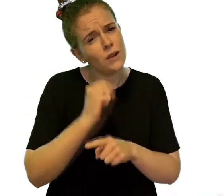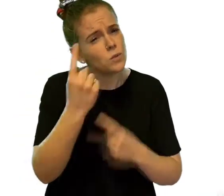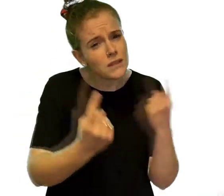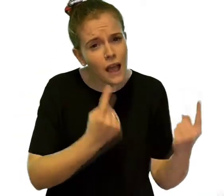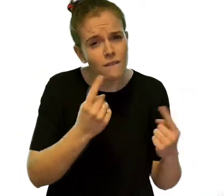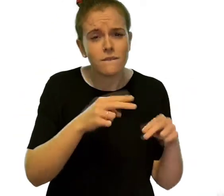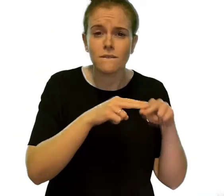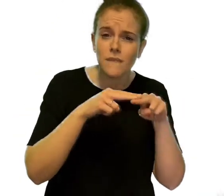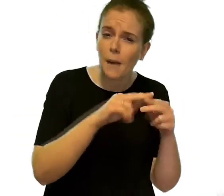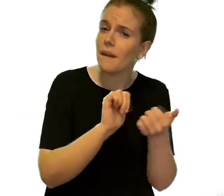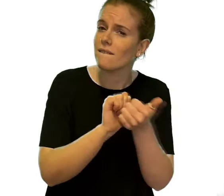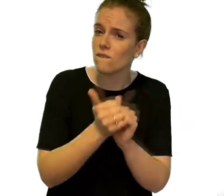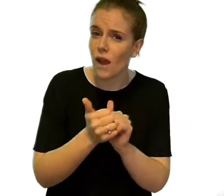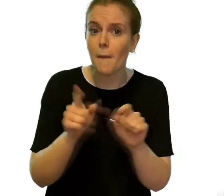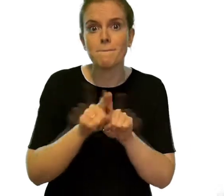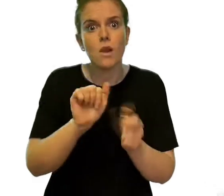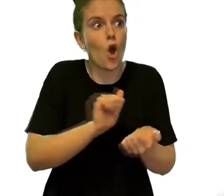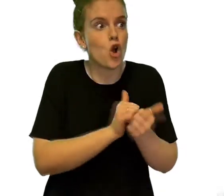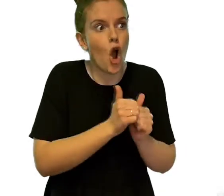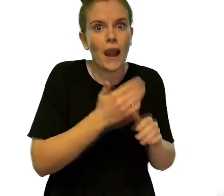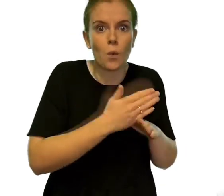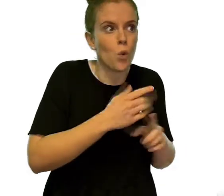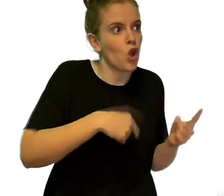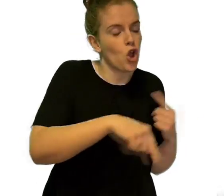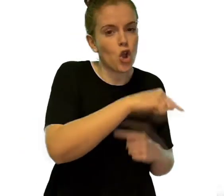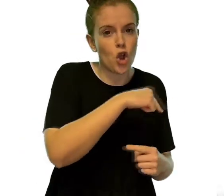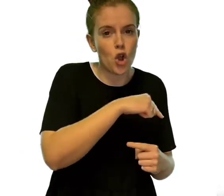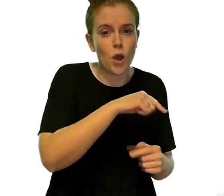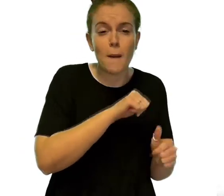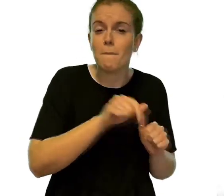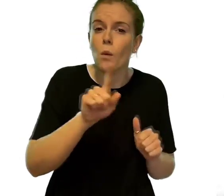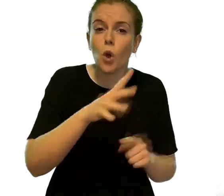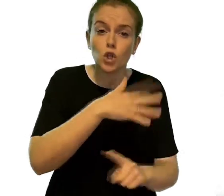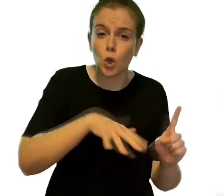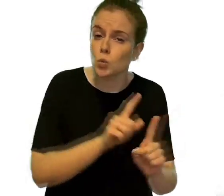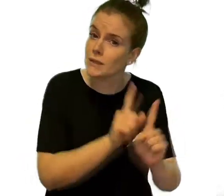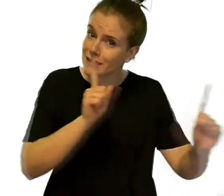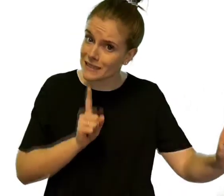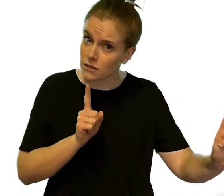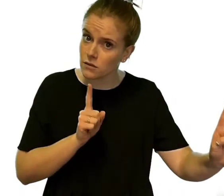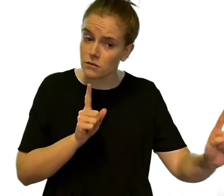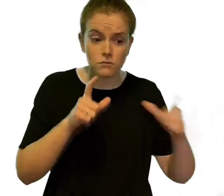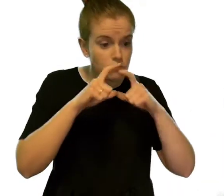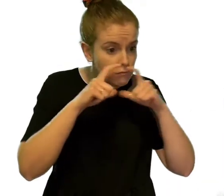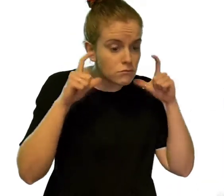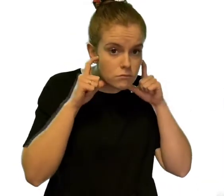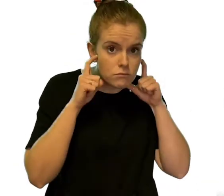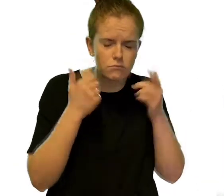by social distancing, wearing face masks, washing your hands regularly